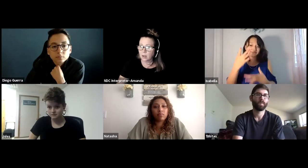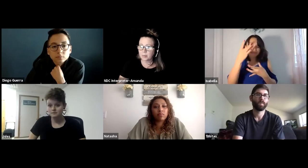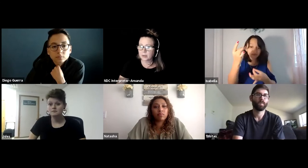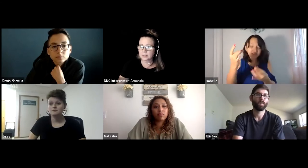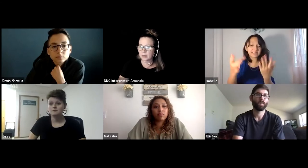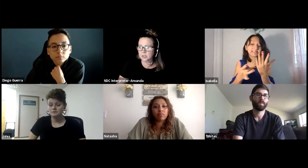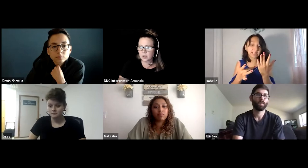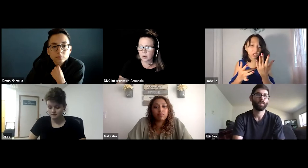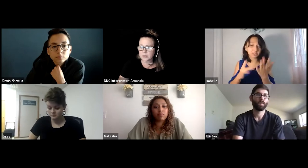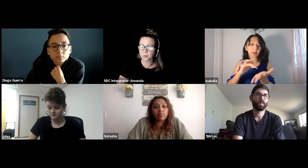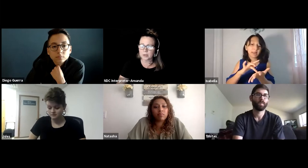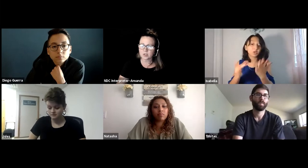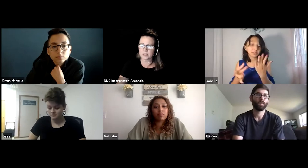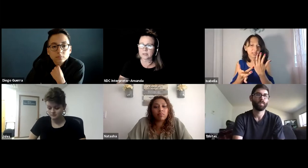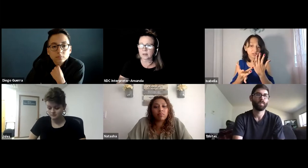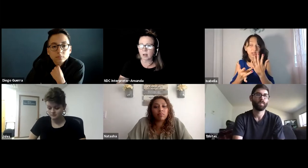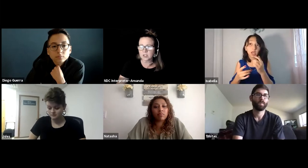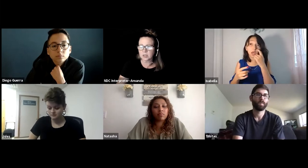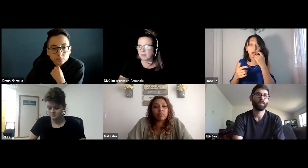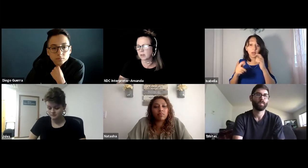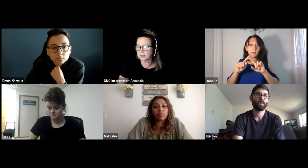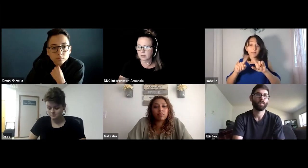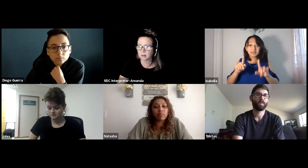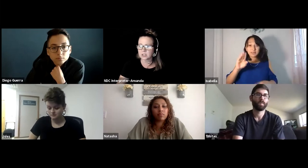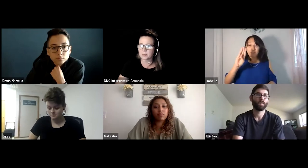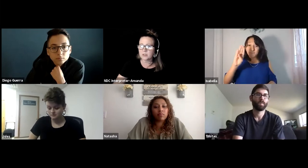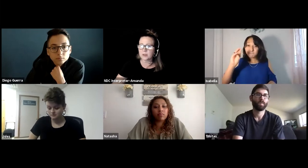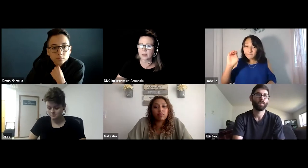Because I was just always super interested in technology, medical technology specifically.